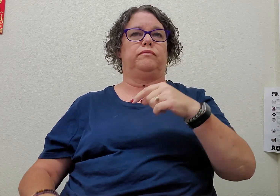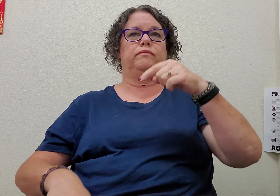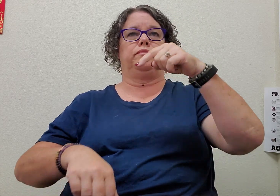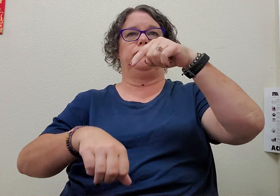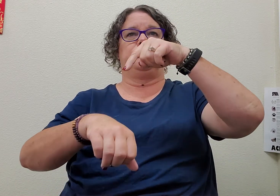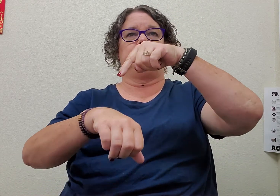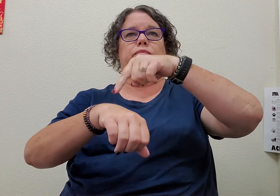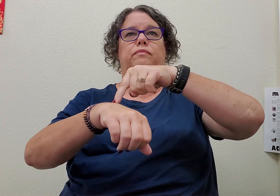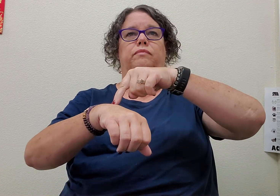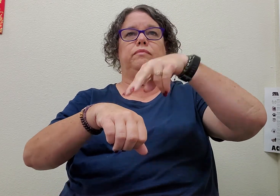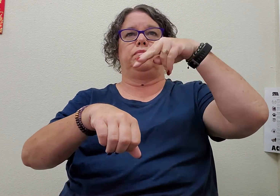time look-at